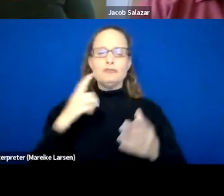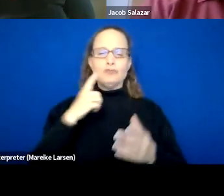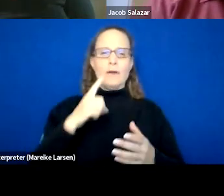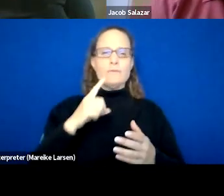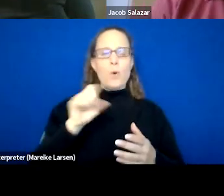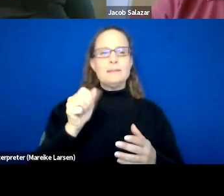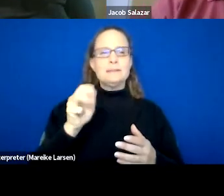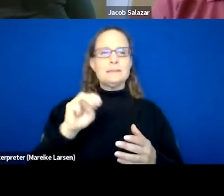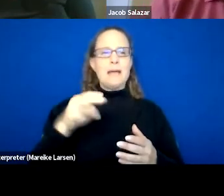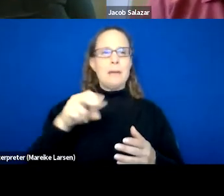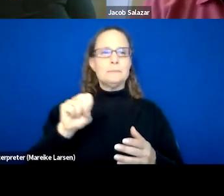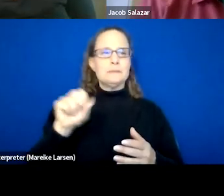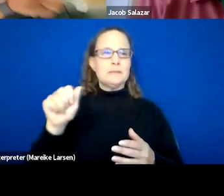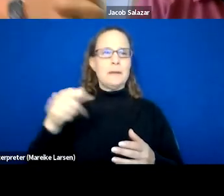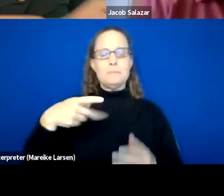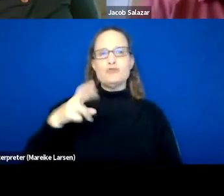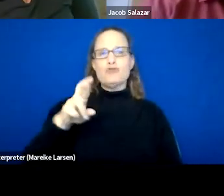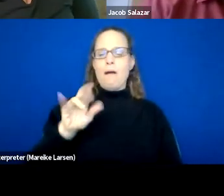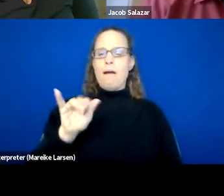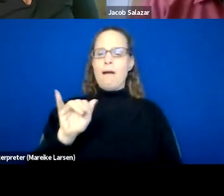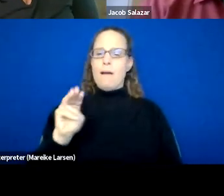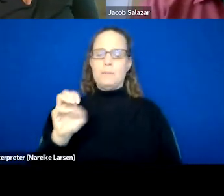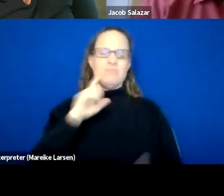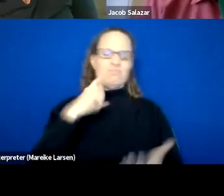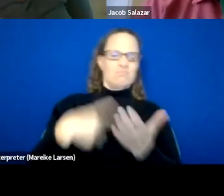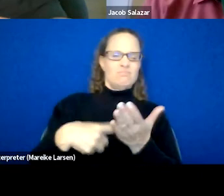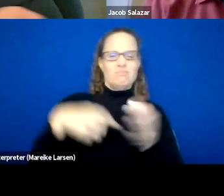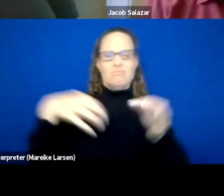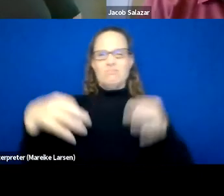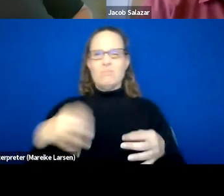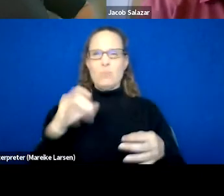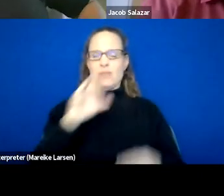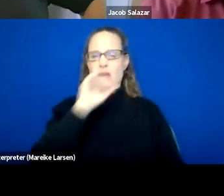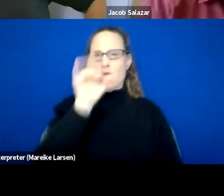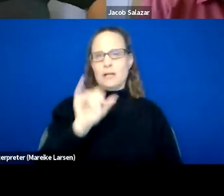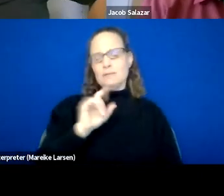And this next slide is gonna discuss what SAMHSA PRIME is. So I'm sure we're all aware SAMHSA stands